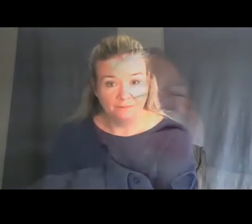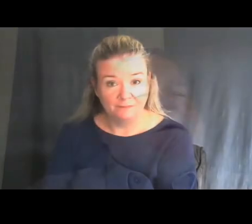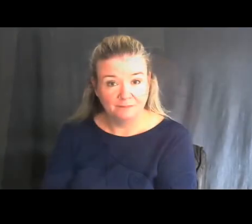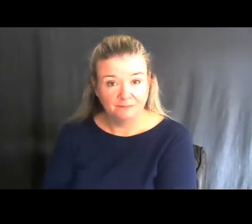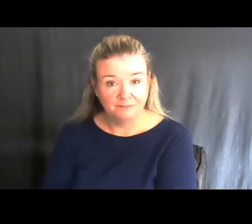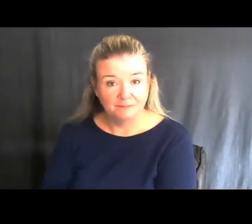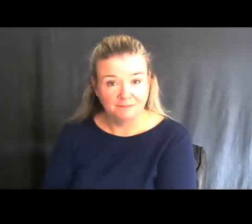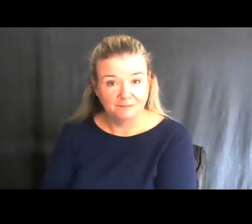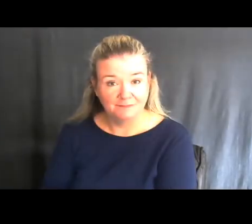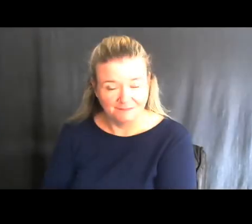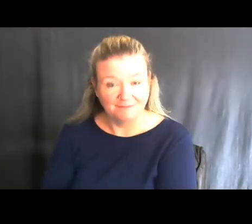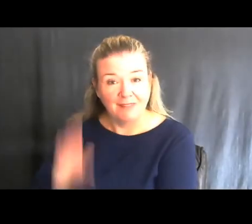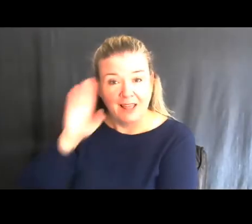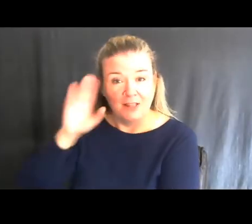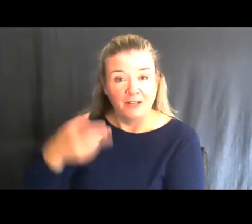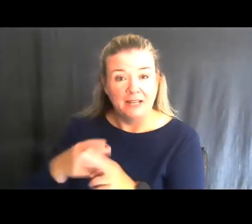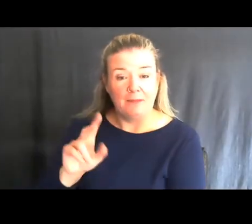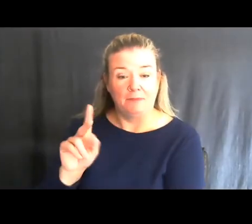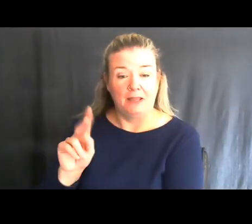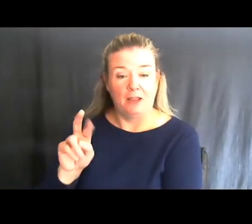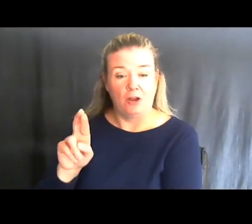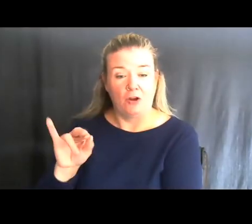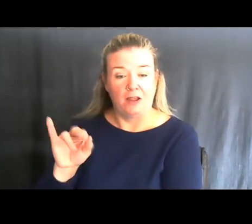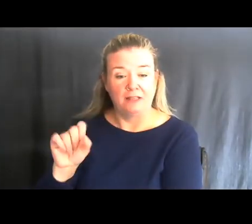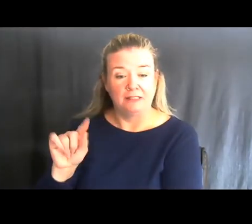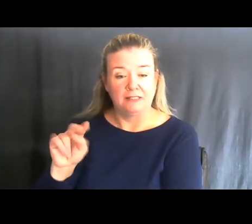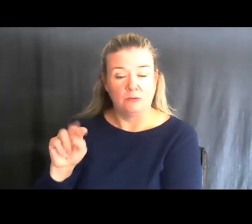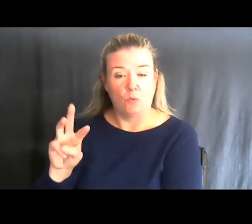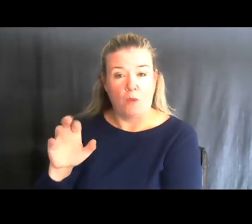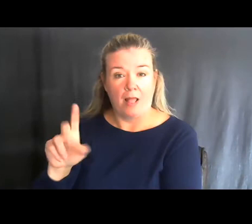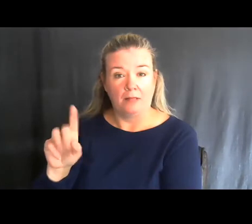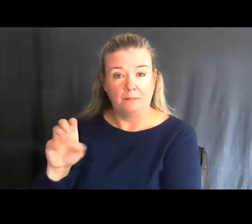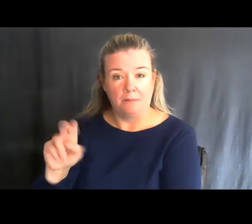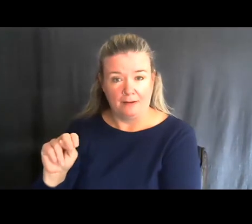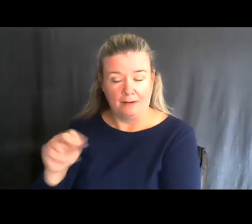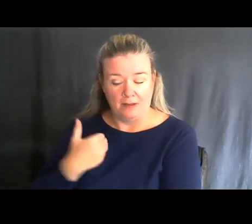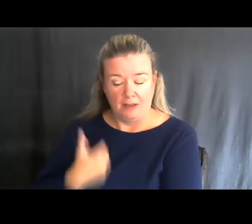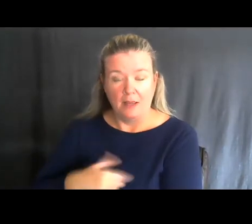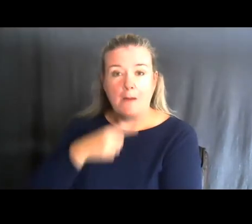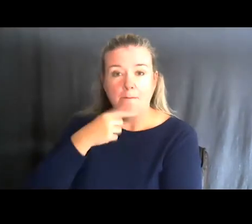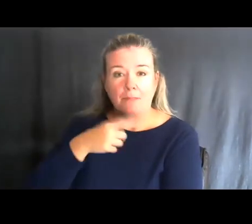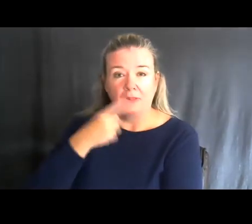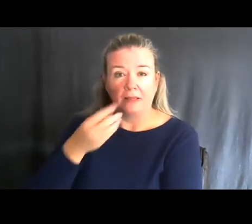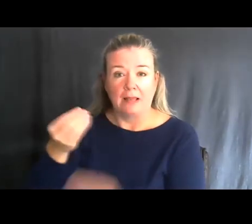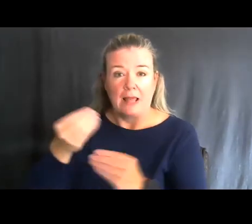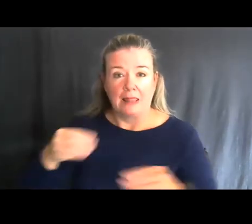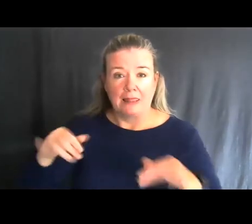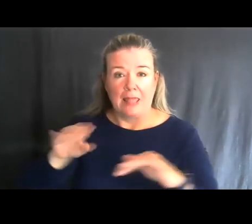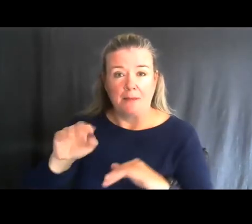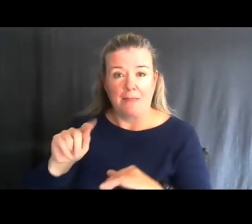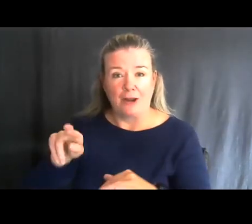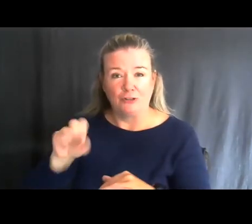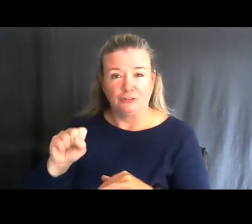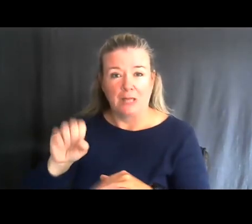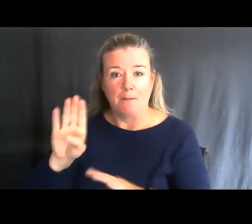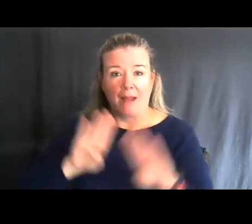Hi, my name is Kristin Wildman and I am a Public Land Matters biologist for the Department